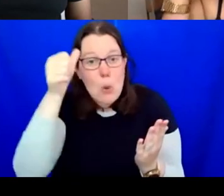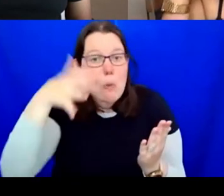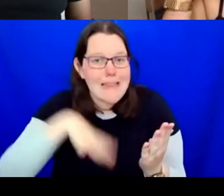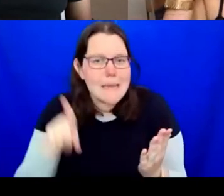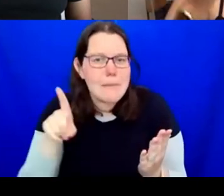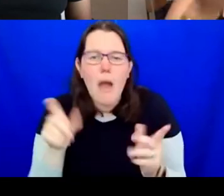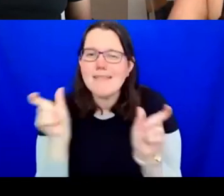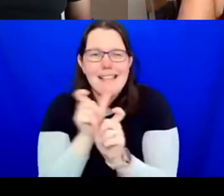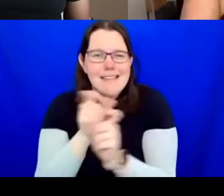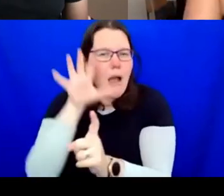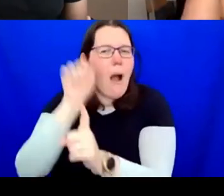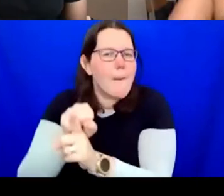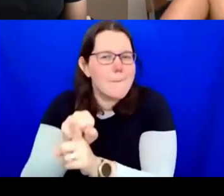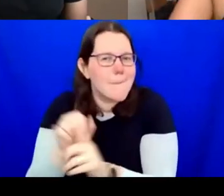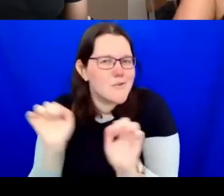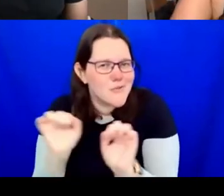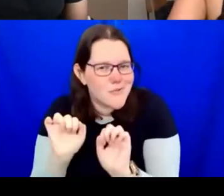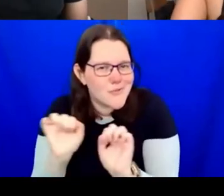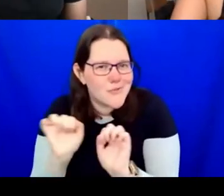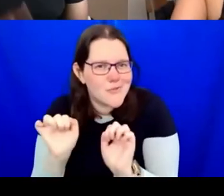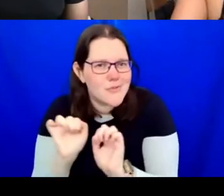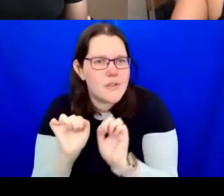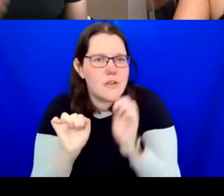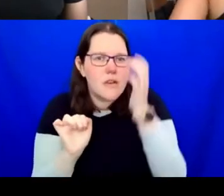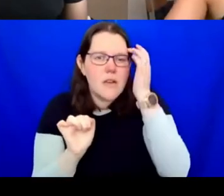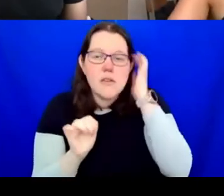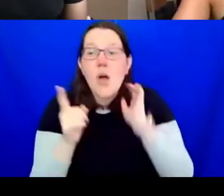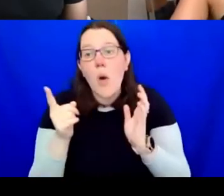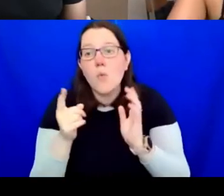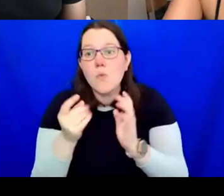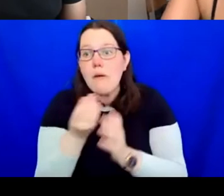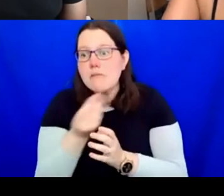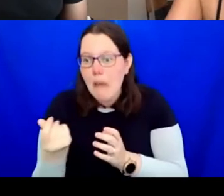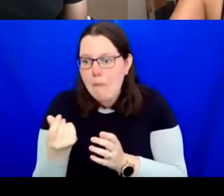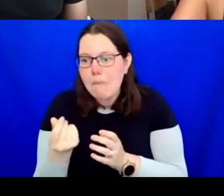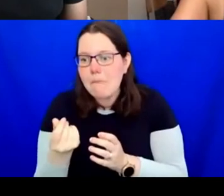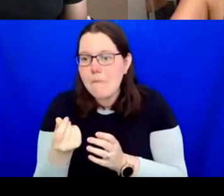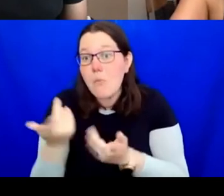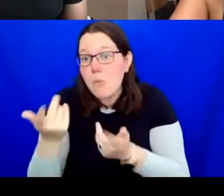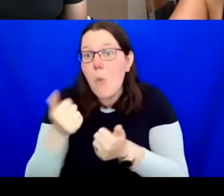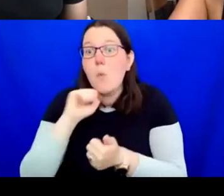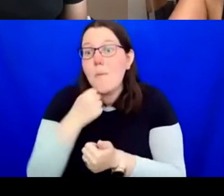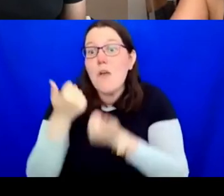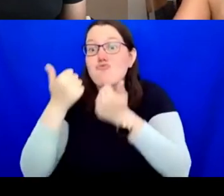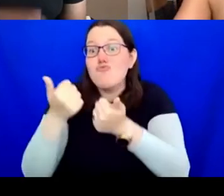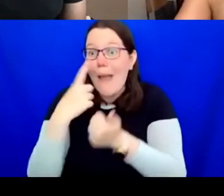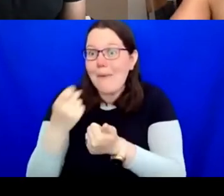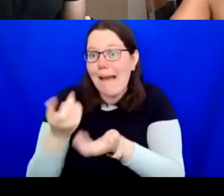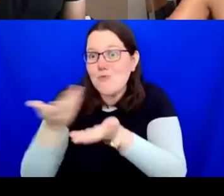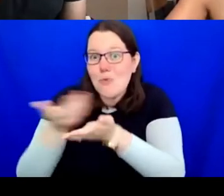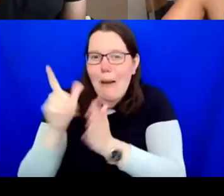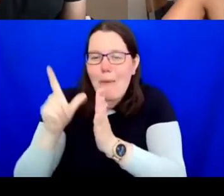It would be great to chat again, Ash, after this. AIDAN: Thanks for that. But also, I want to remind